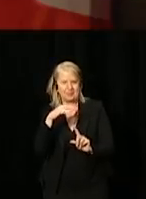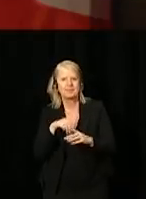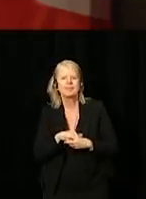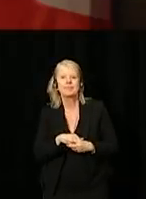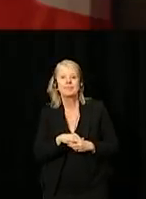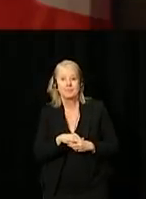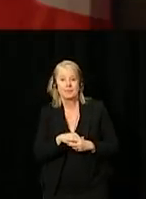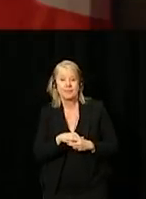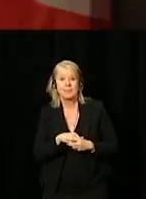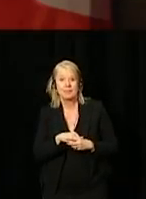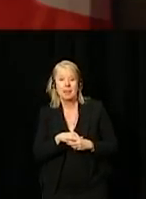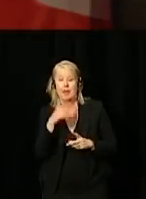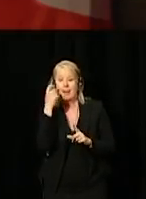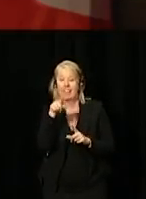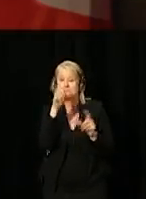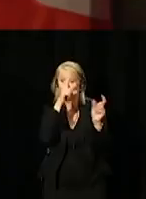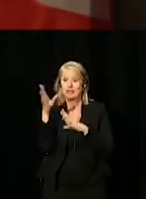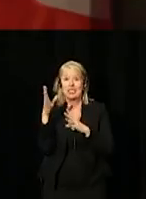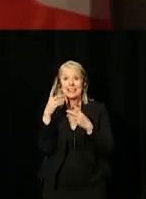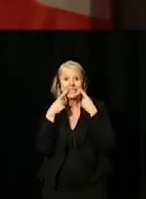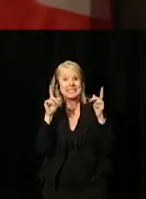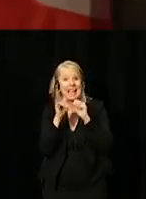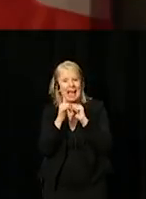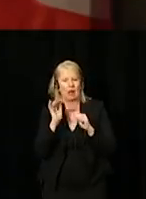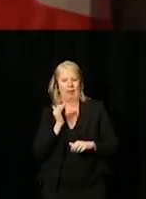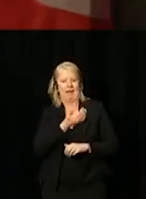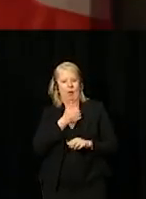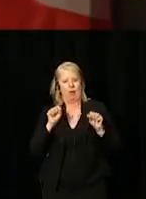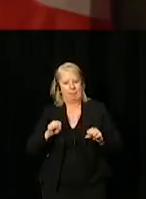But the success of the strategy rests on our ability and willingness